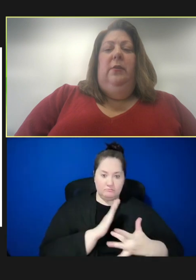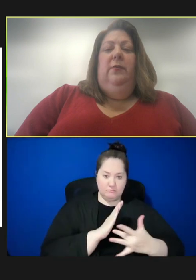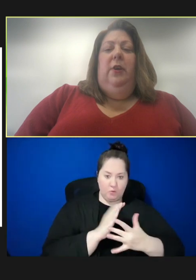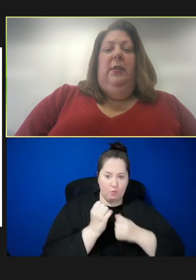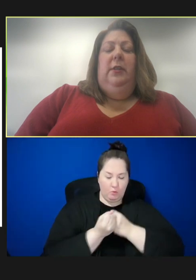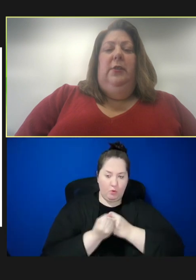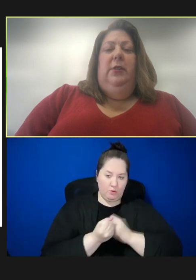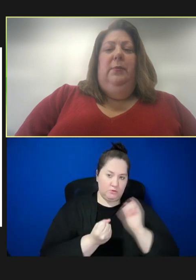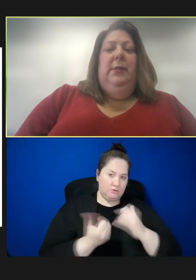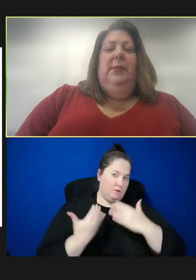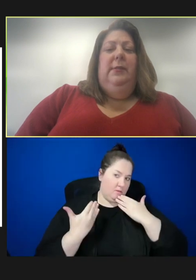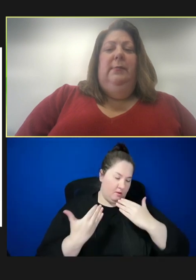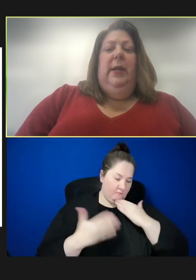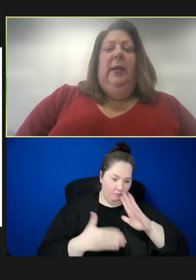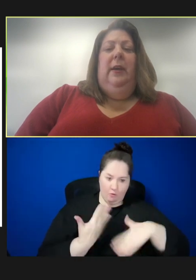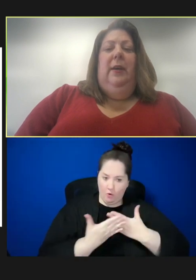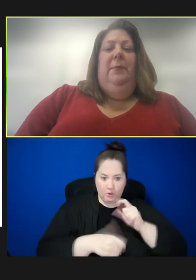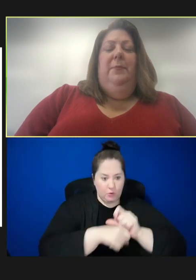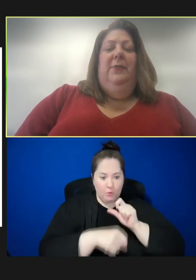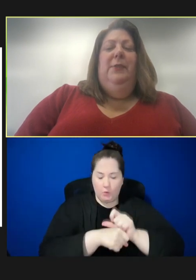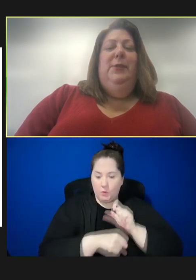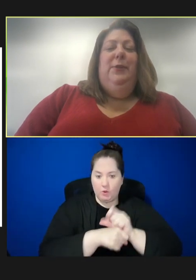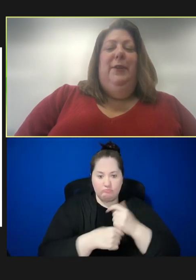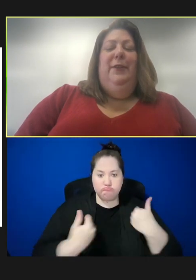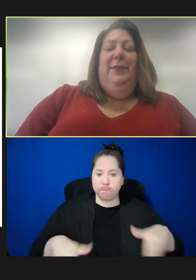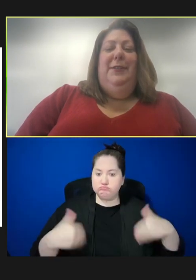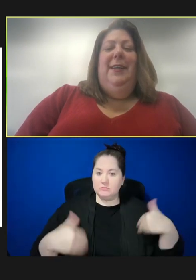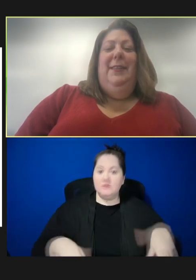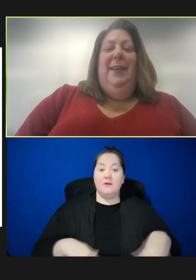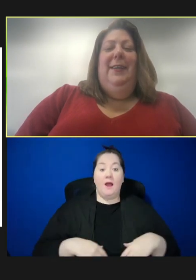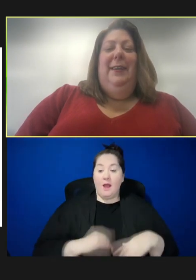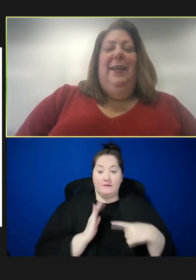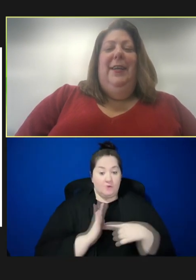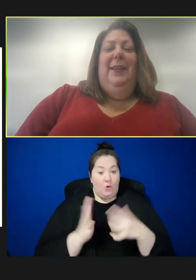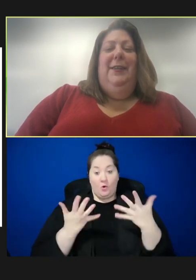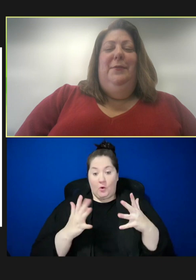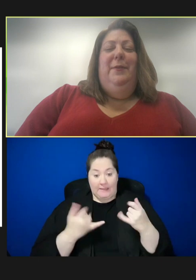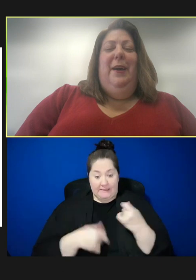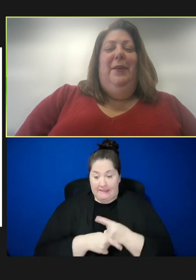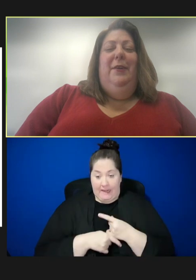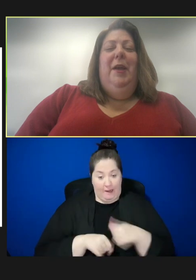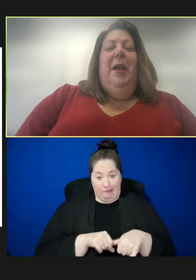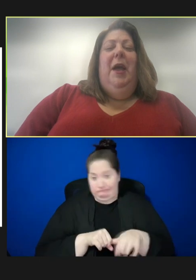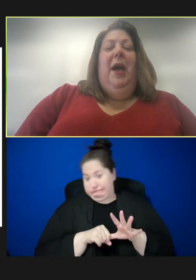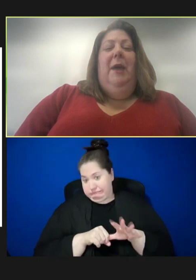for all that you do because I have demonstrated earlier today that I couldn't do it without you.